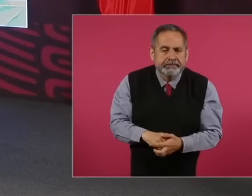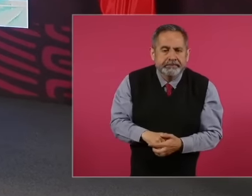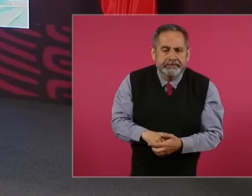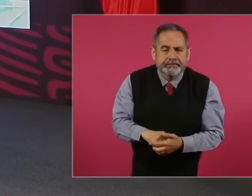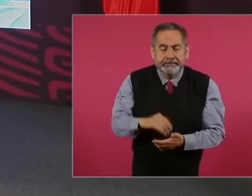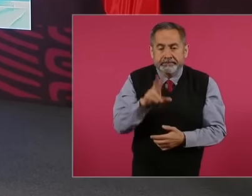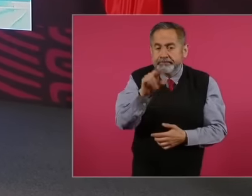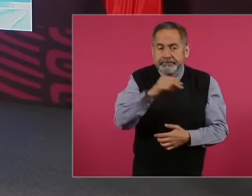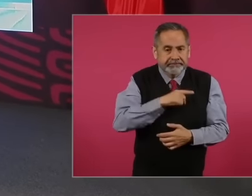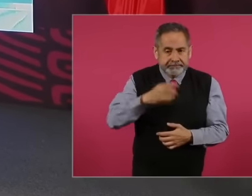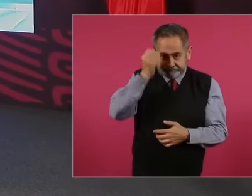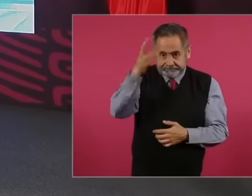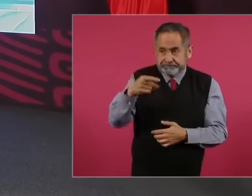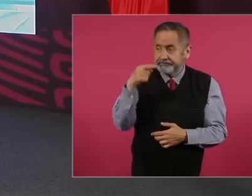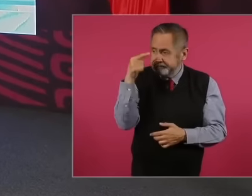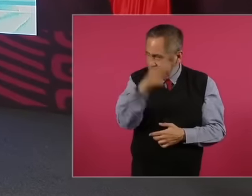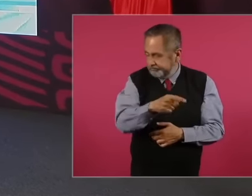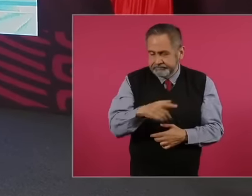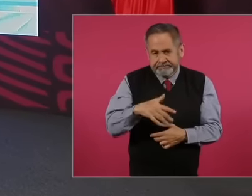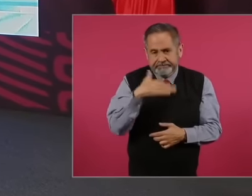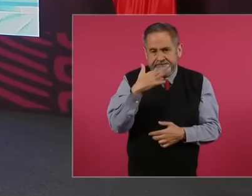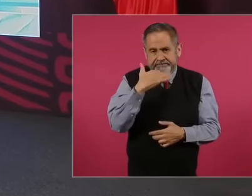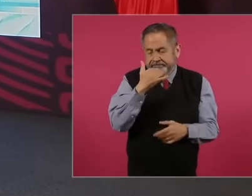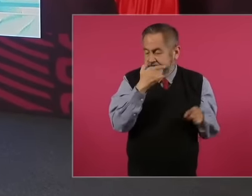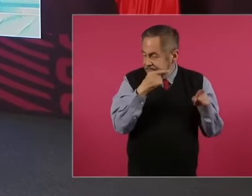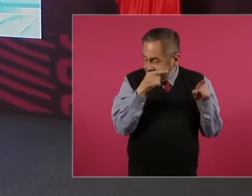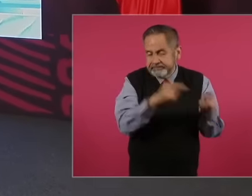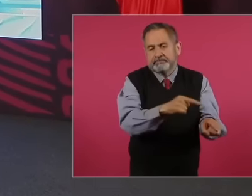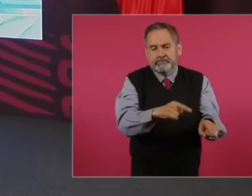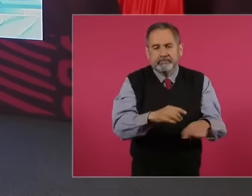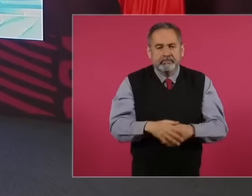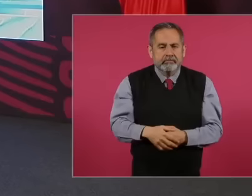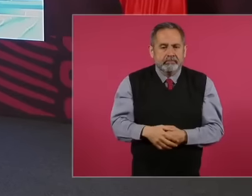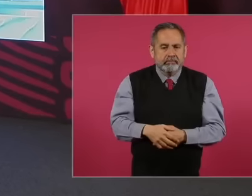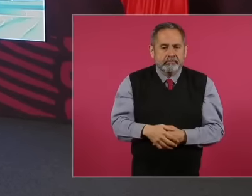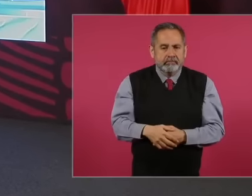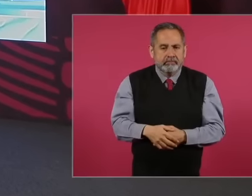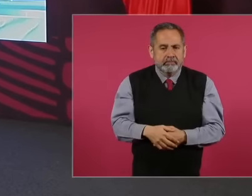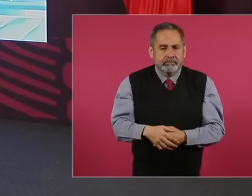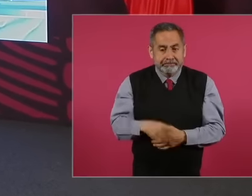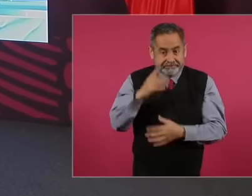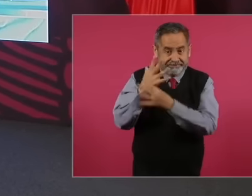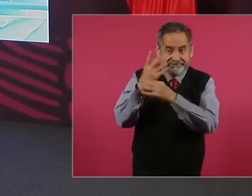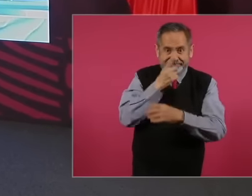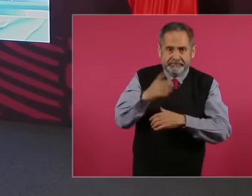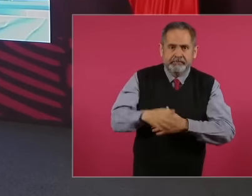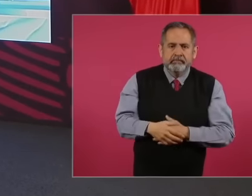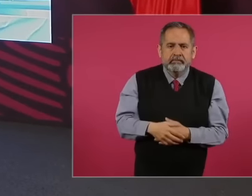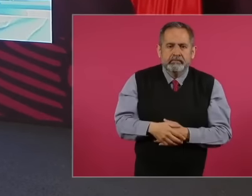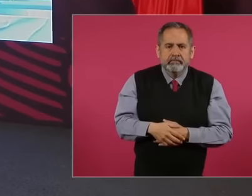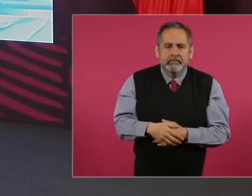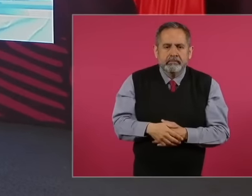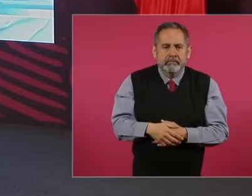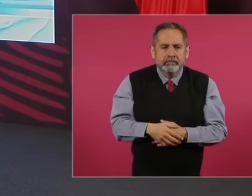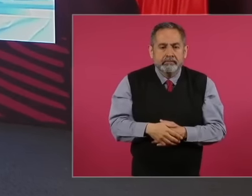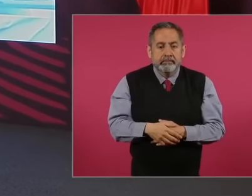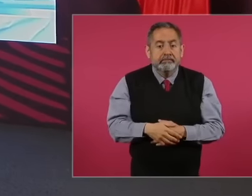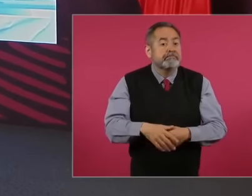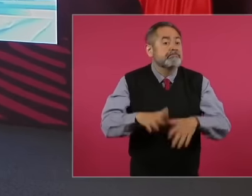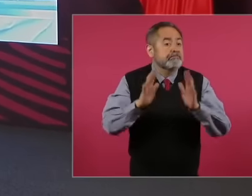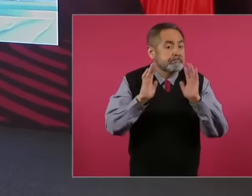forget, they are probably talking about already announcing that she won the presidential election, let's go